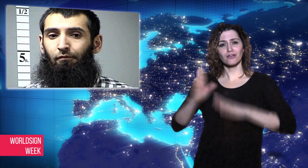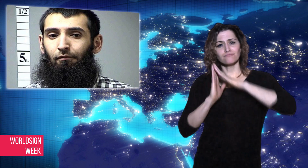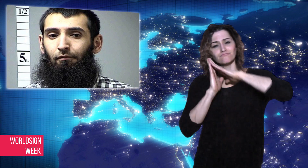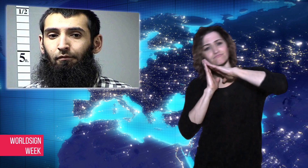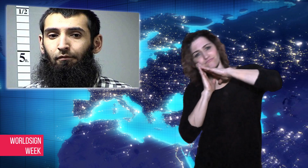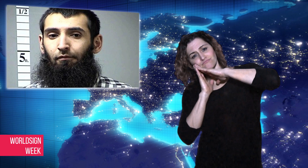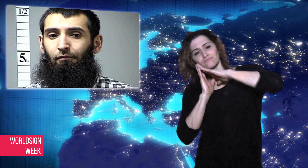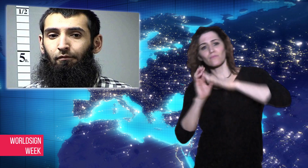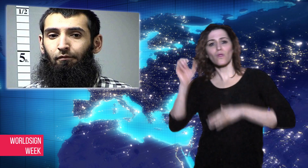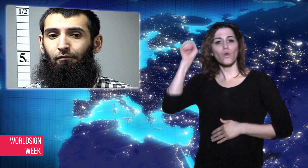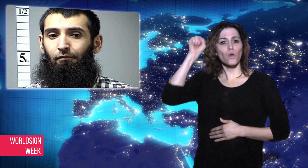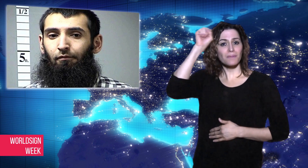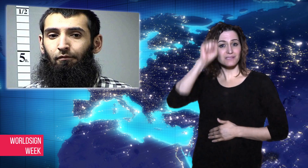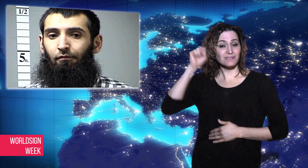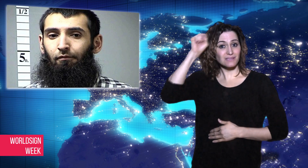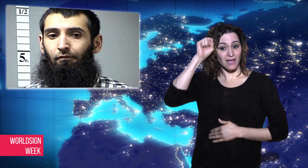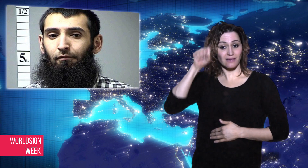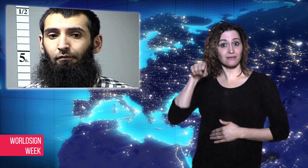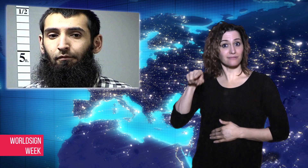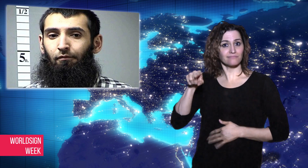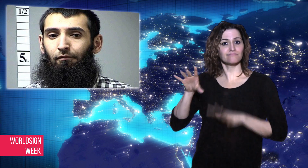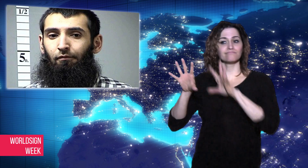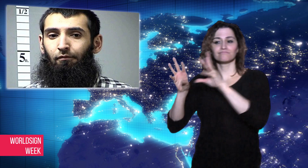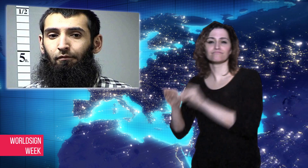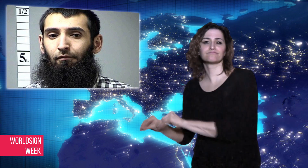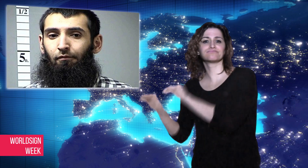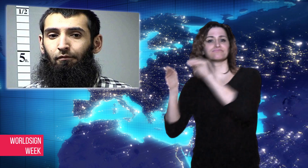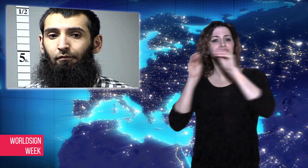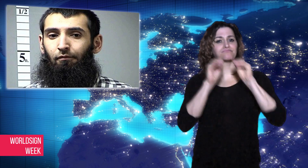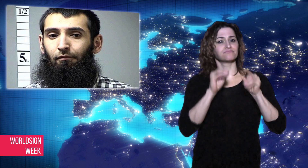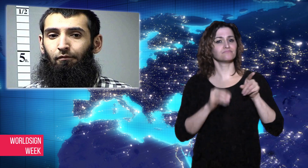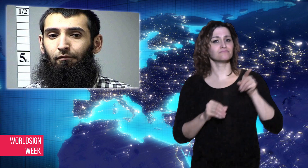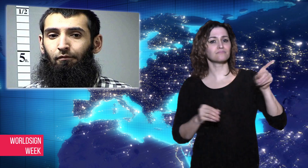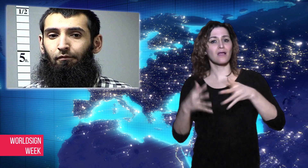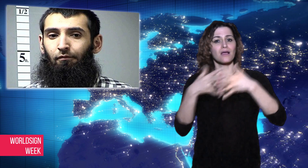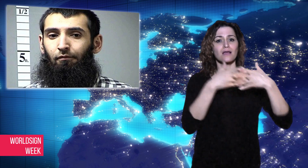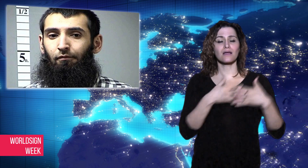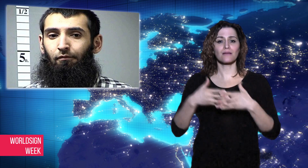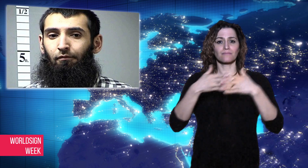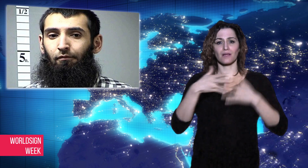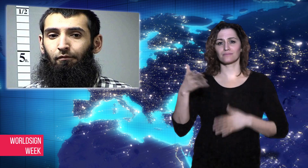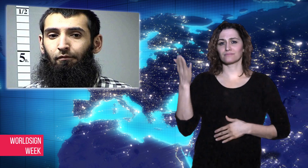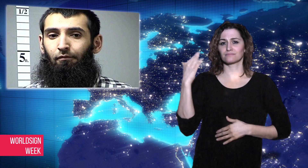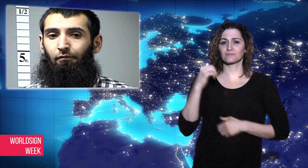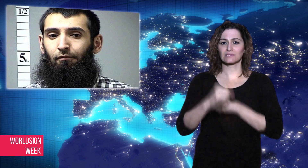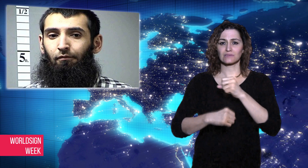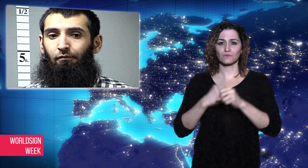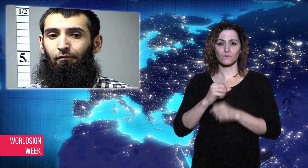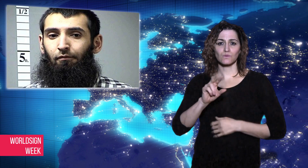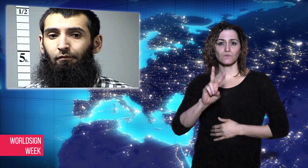He underwent surgery and although in